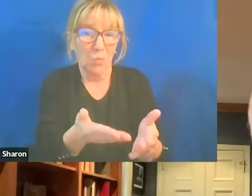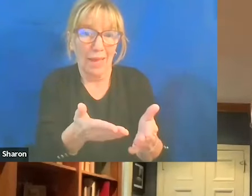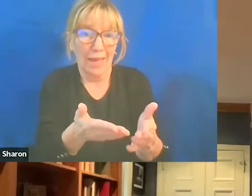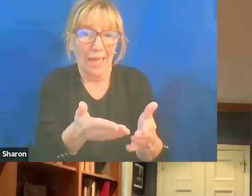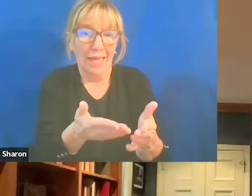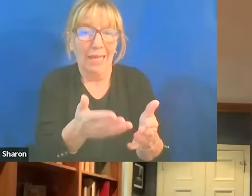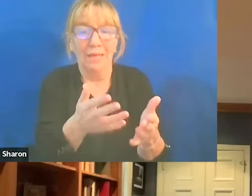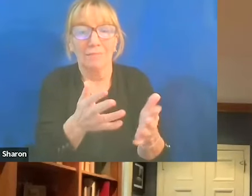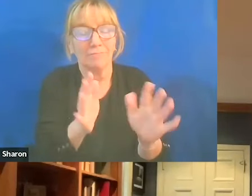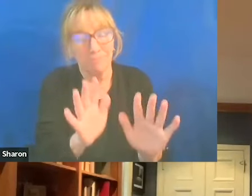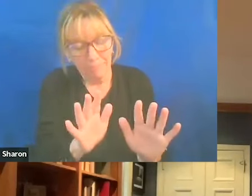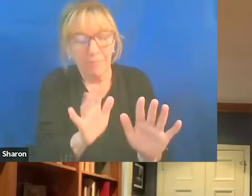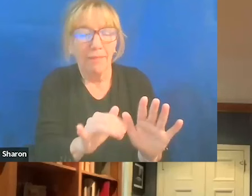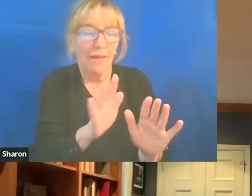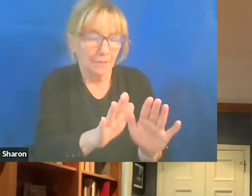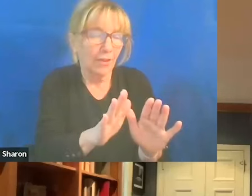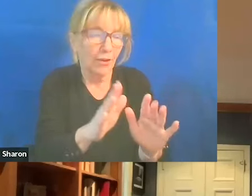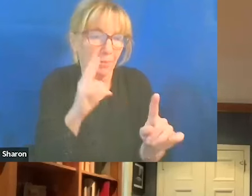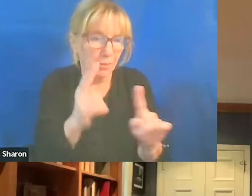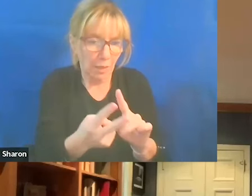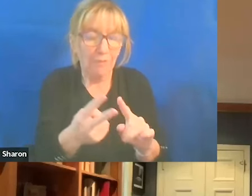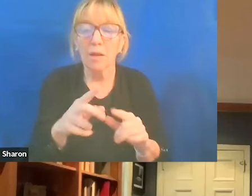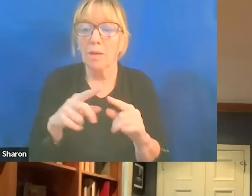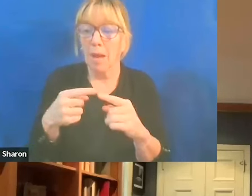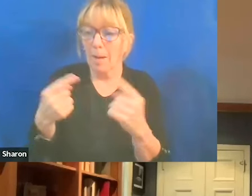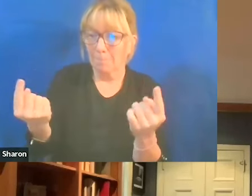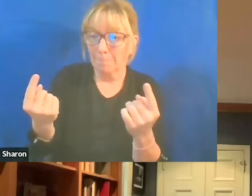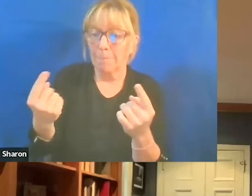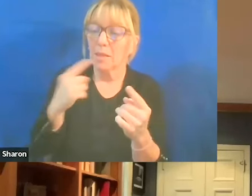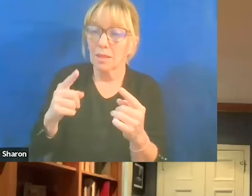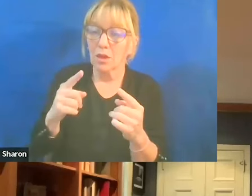On the other side of the spectrum, there are Palestinian folks who are saying,